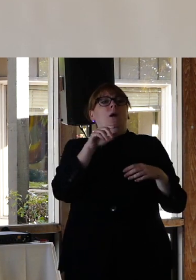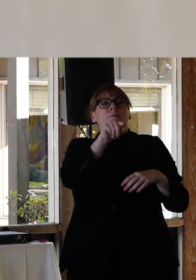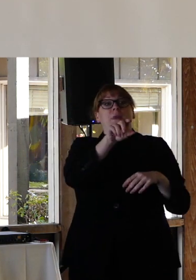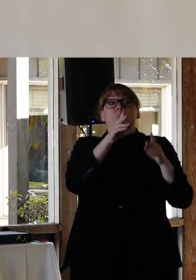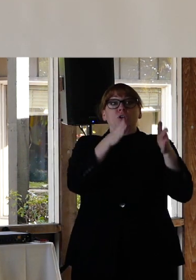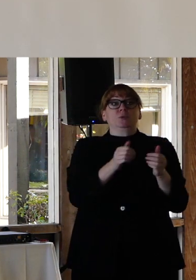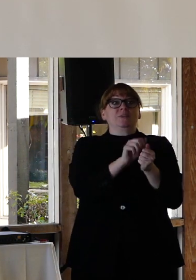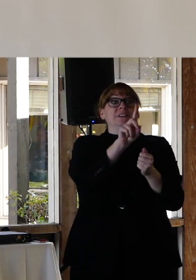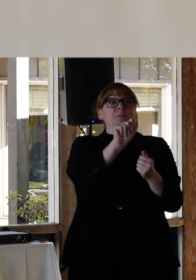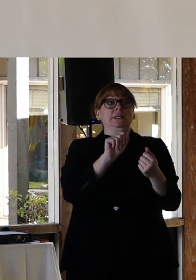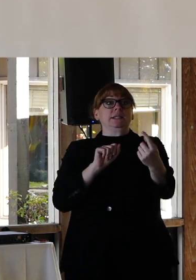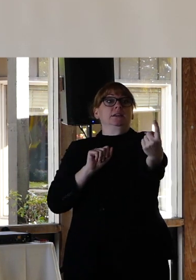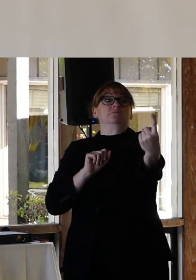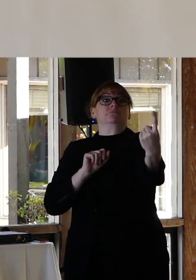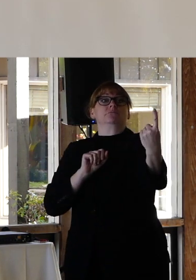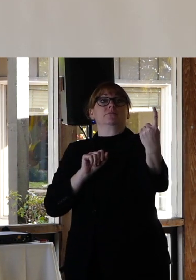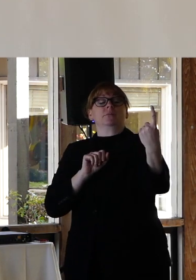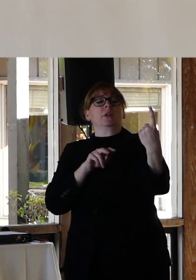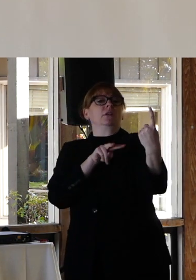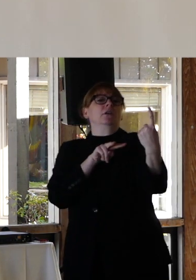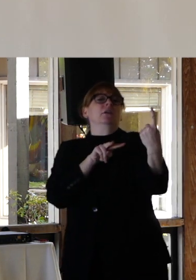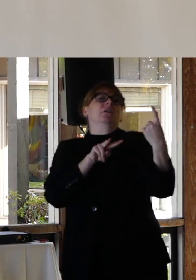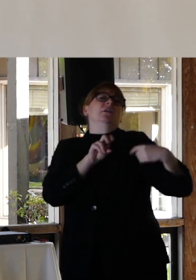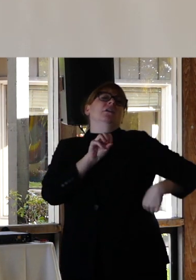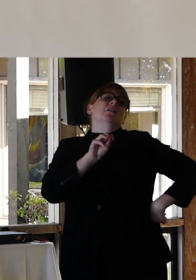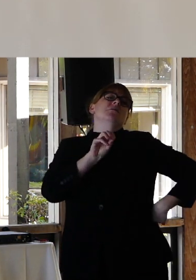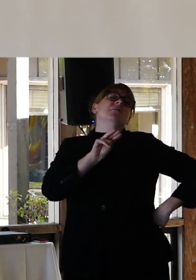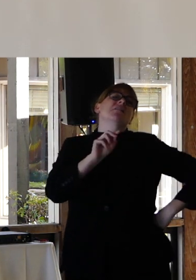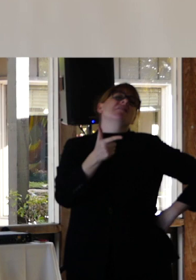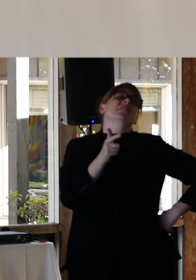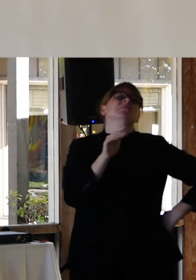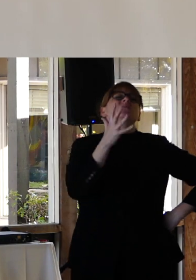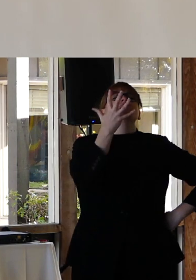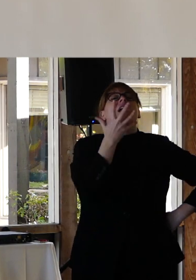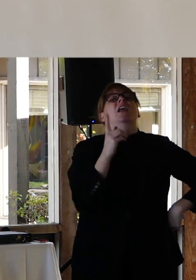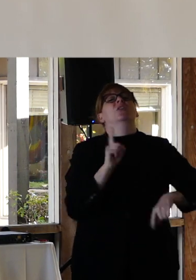a person's disability go, Oh my God that's so sad I couldn't live like that.